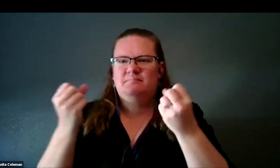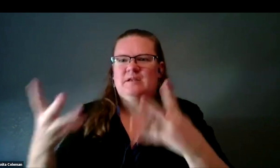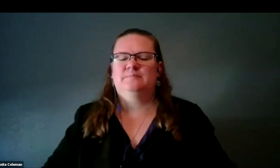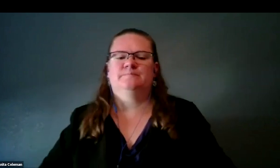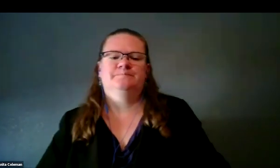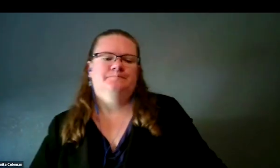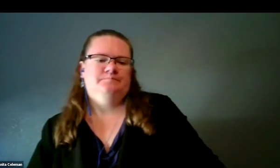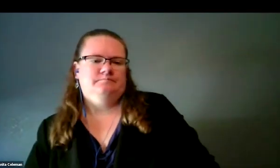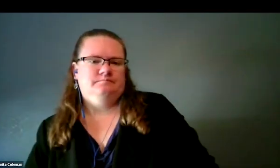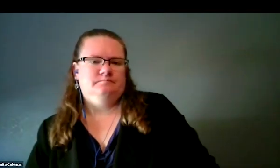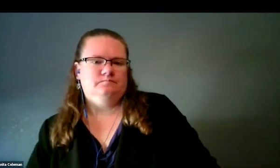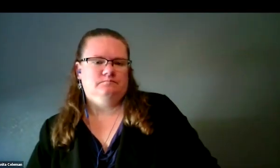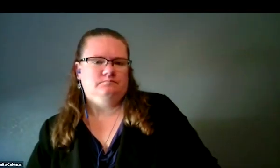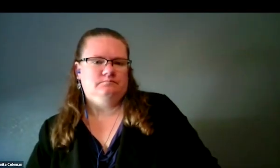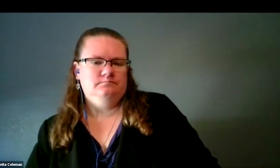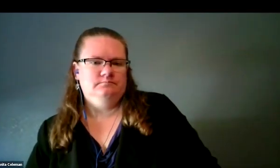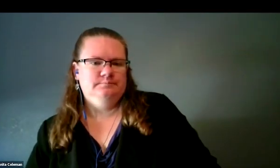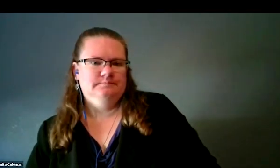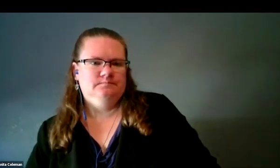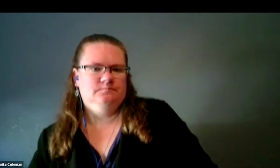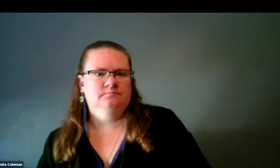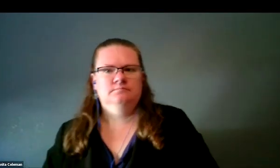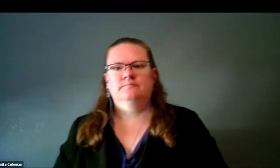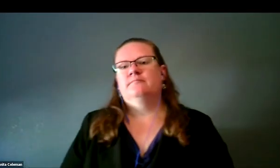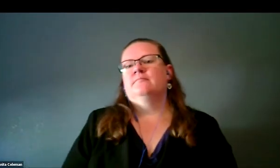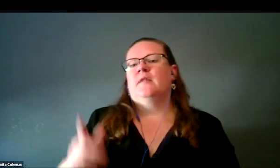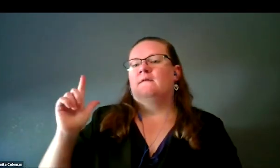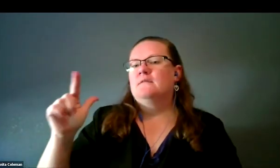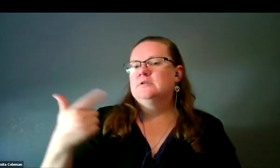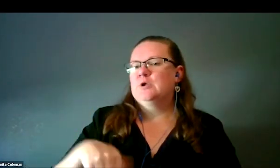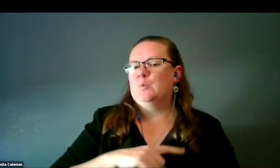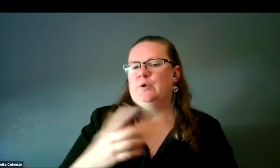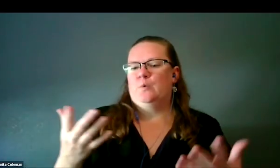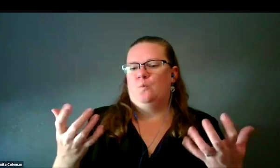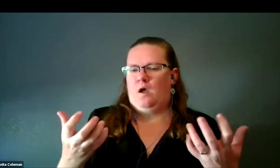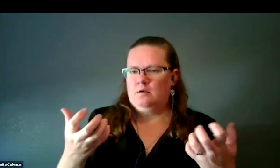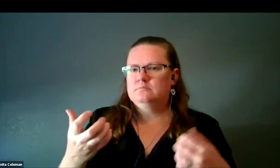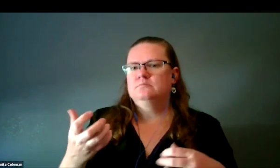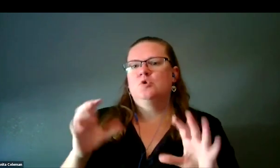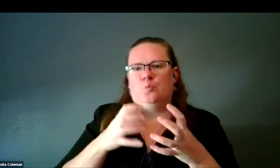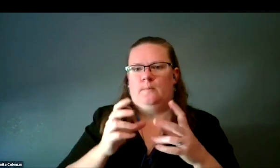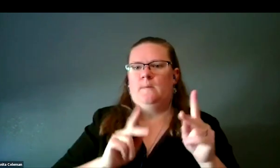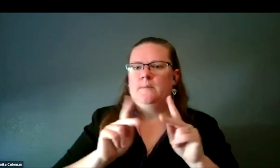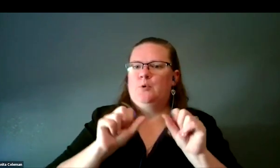Eventually, we wanted to build a cohort of educators who could use these products, and you're going to hear about that later